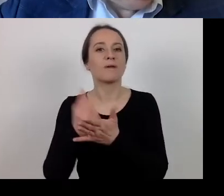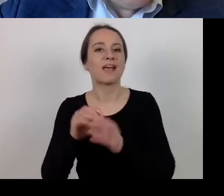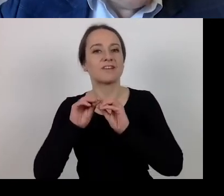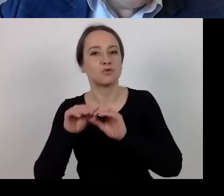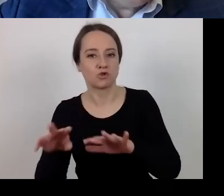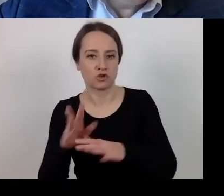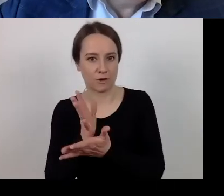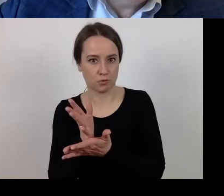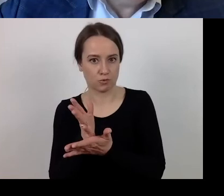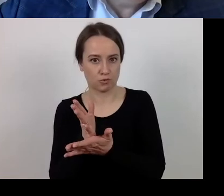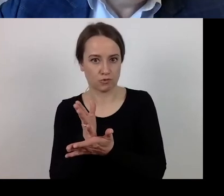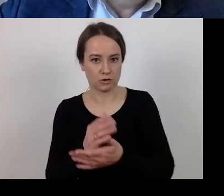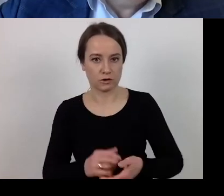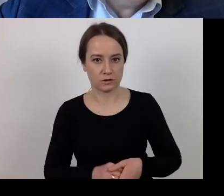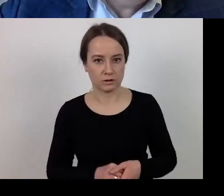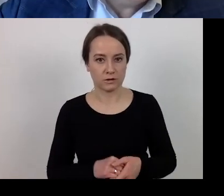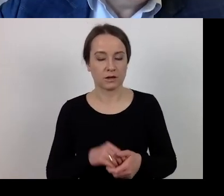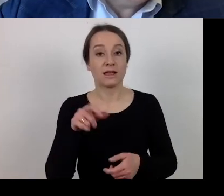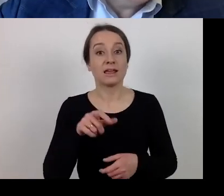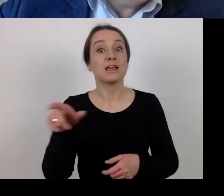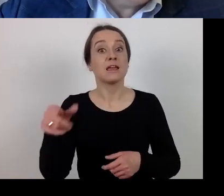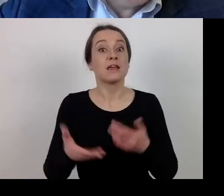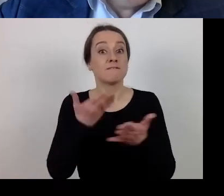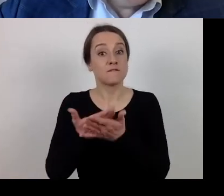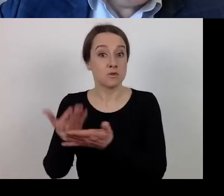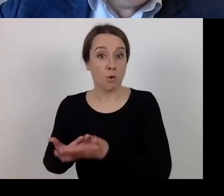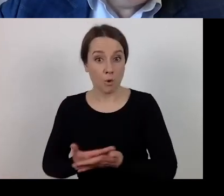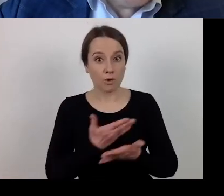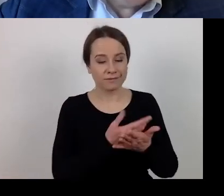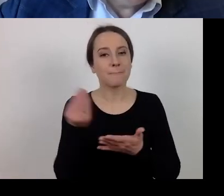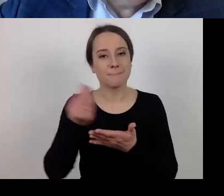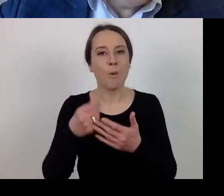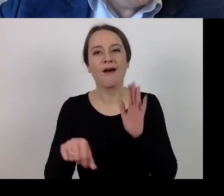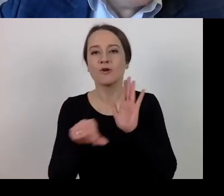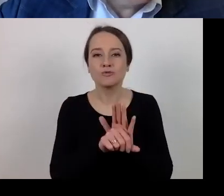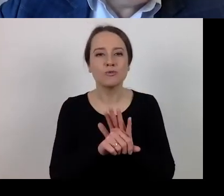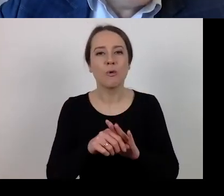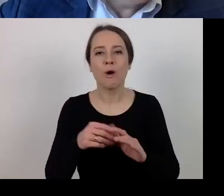Requests for payment due by the end of December this year